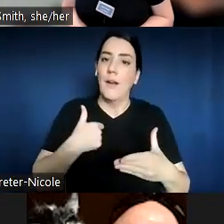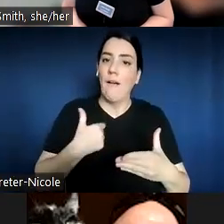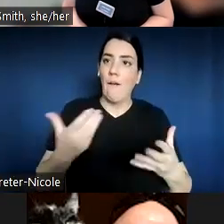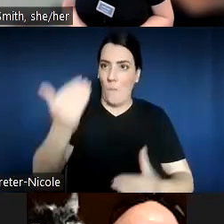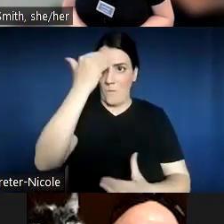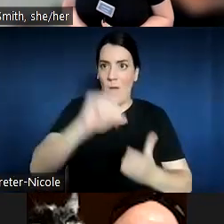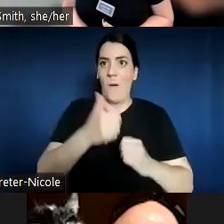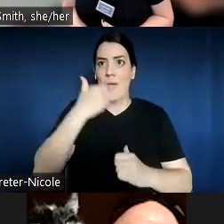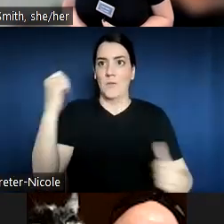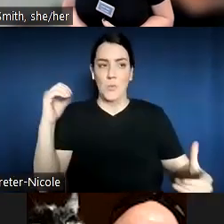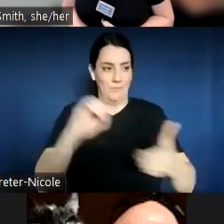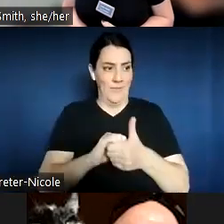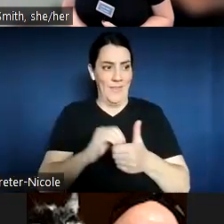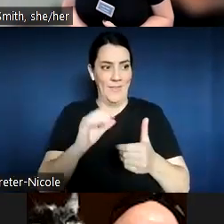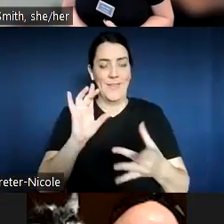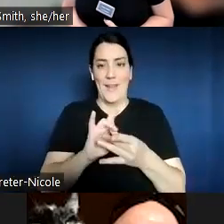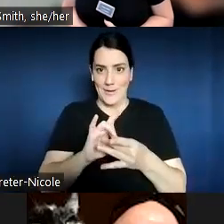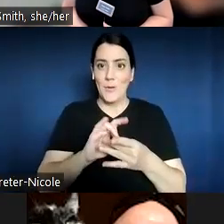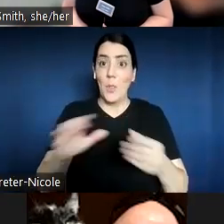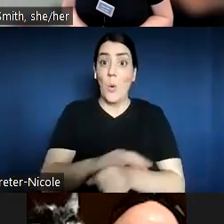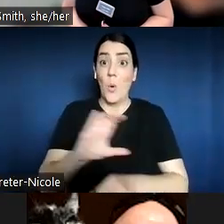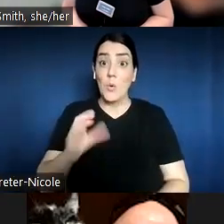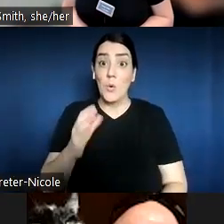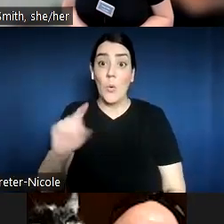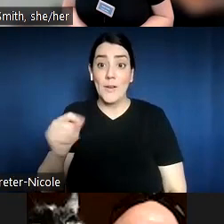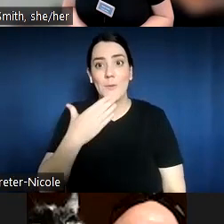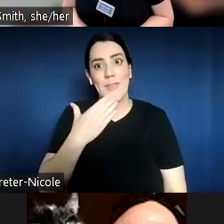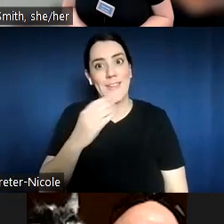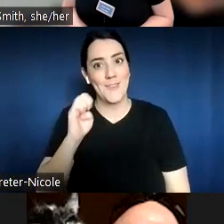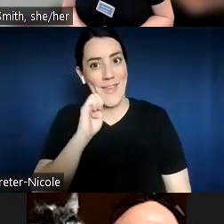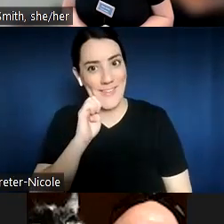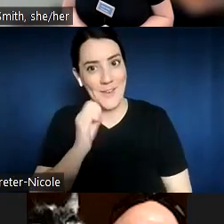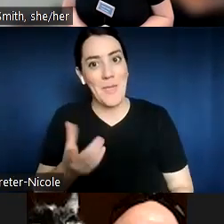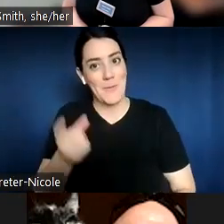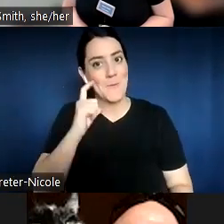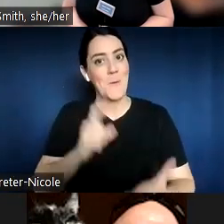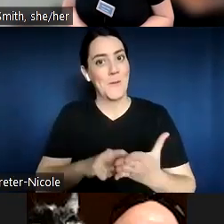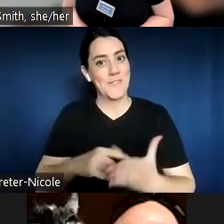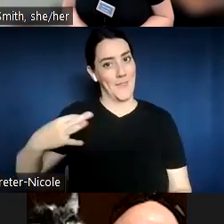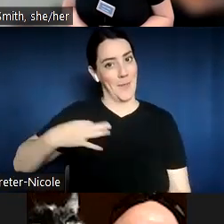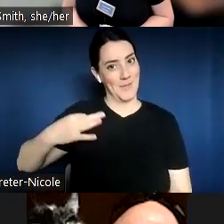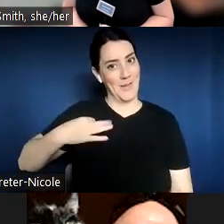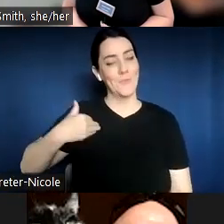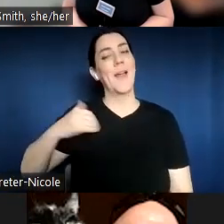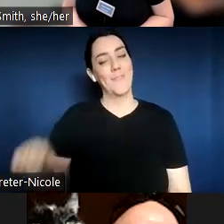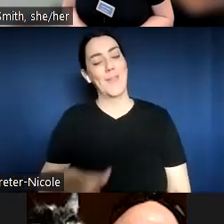So thanks again, Ellie. As you may see on the application, we do have that as another preferred communication method.